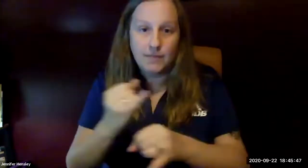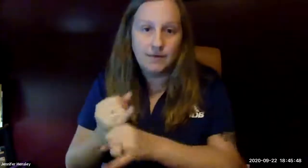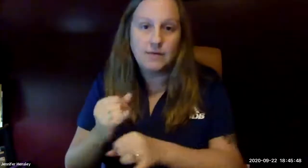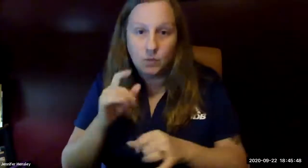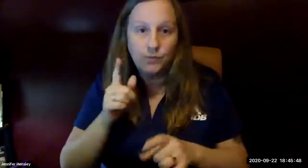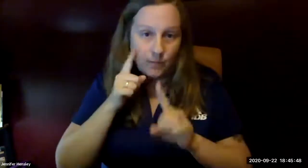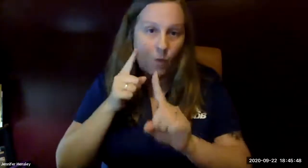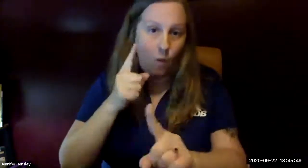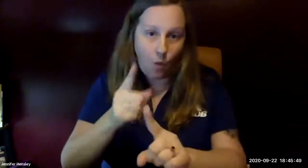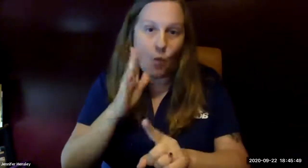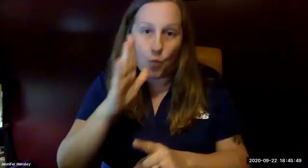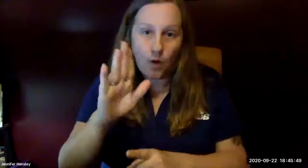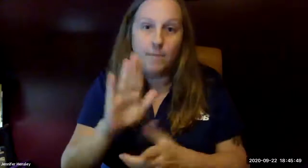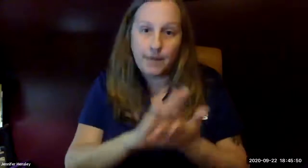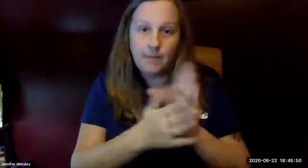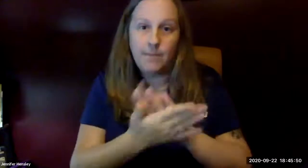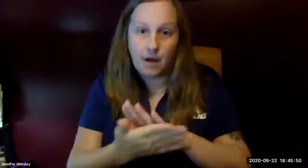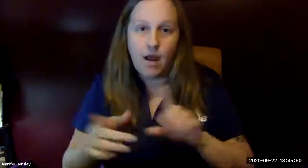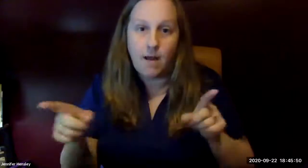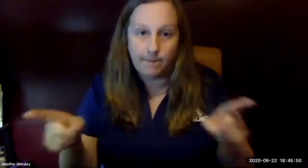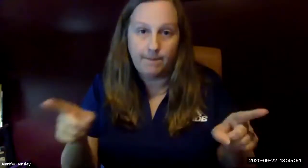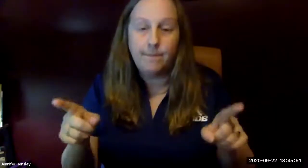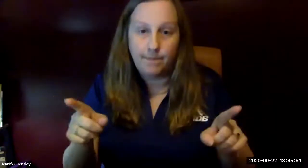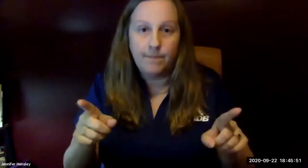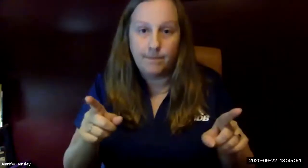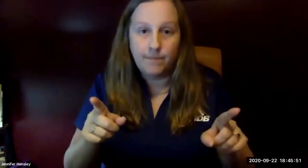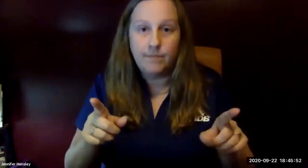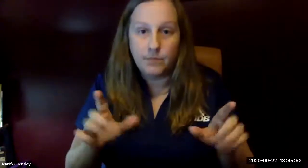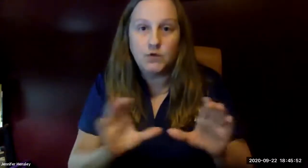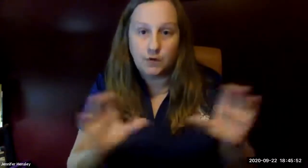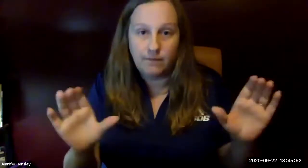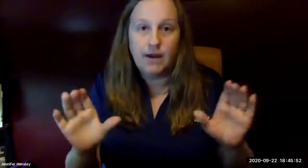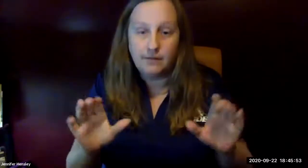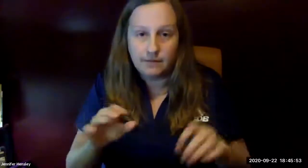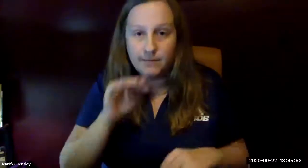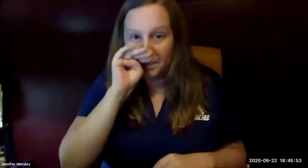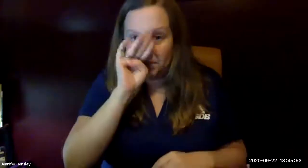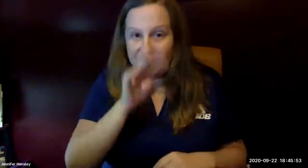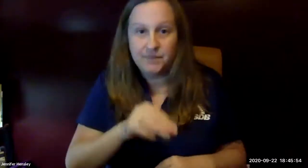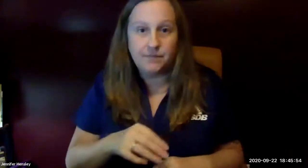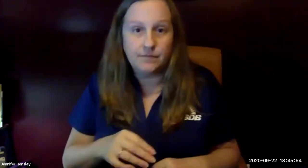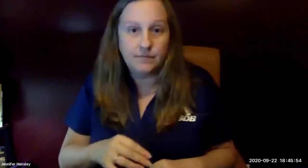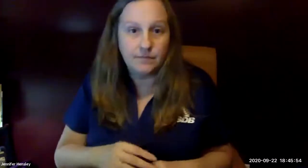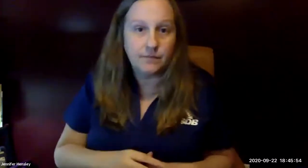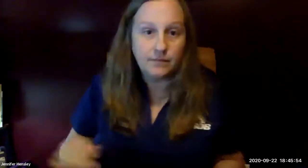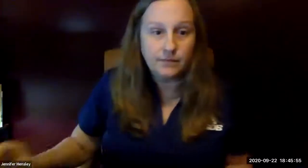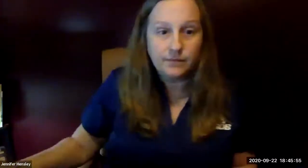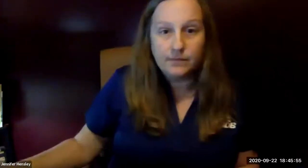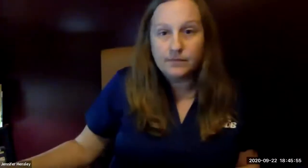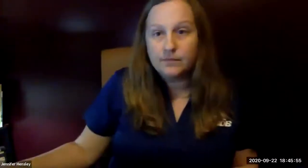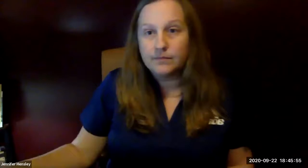however on both campuses the goal